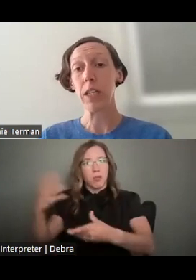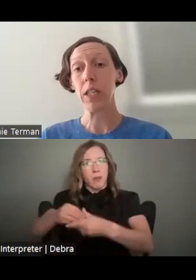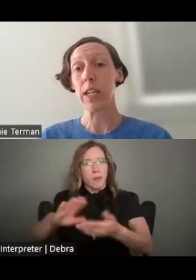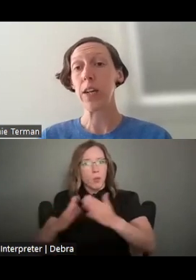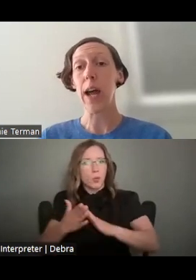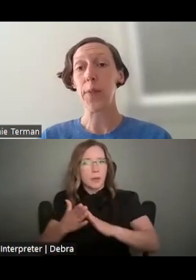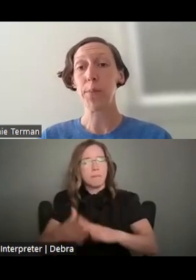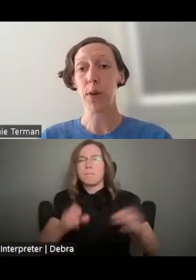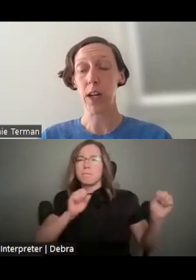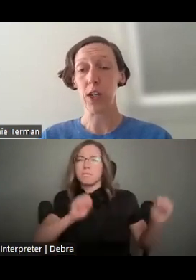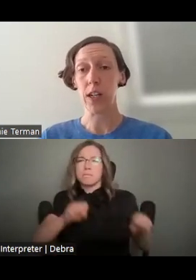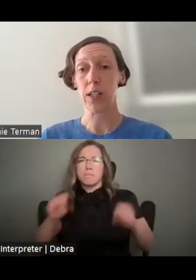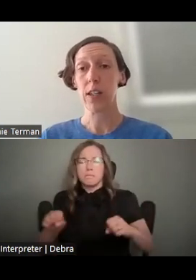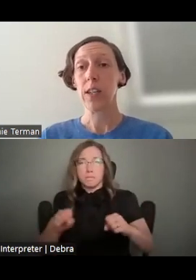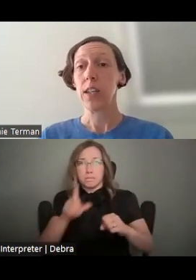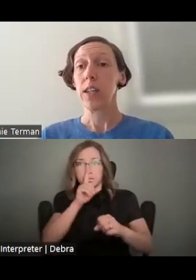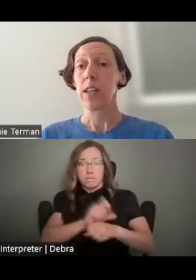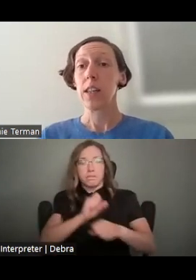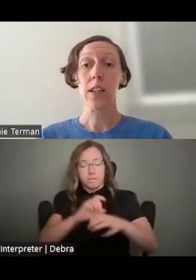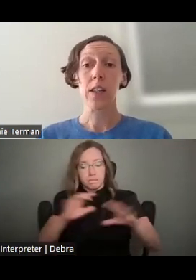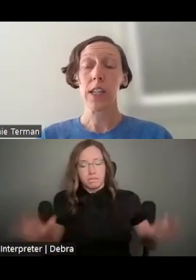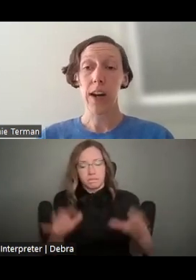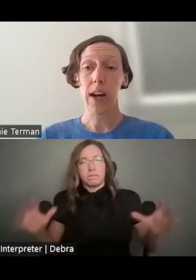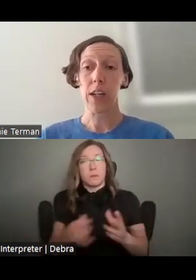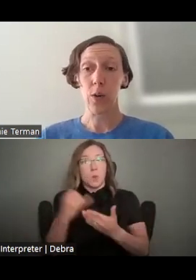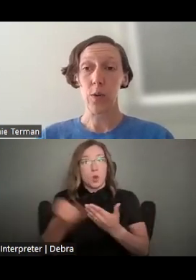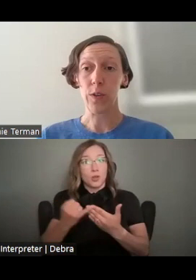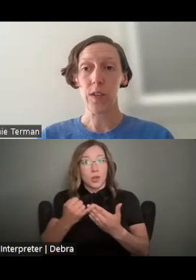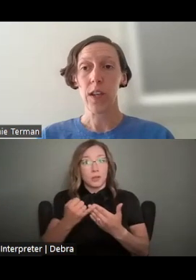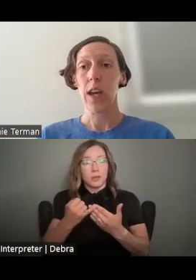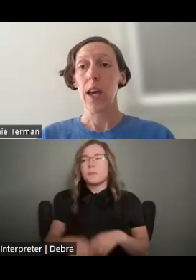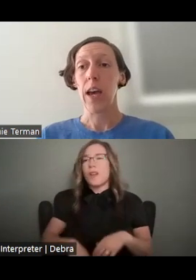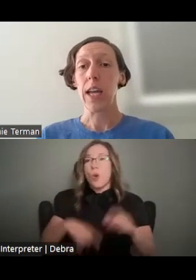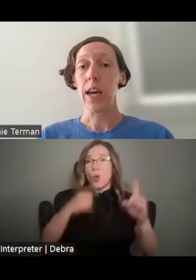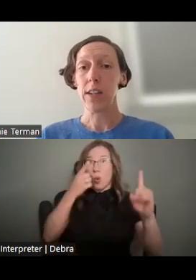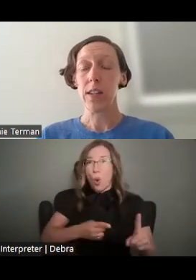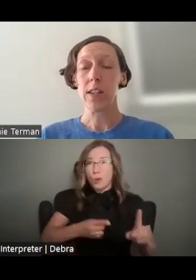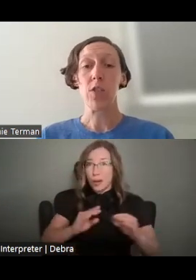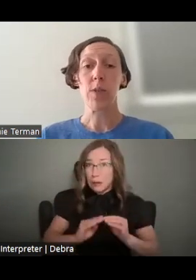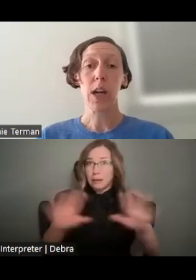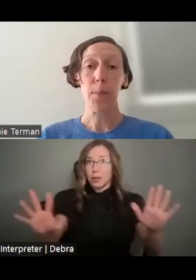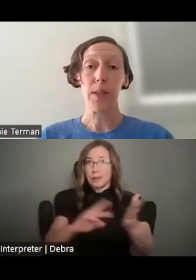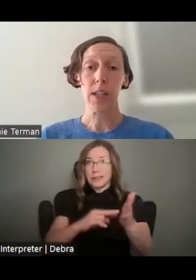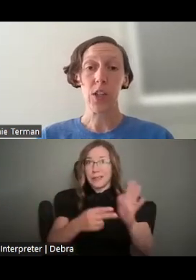TO CARRY OUT THE PROJECT, CLEARLY DEFINED GOALS, AND EVIDENCE OF DIRECT COMPENSATION